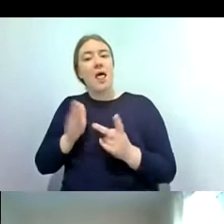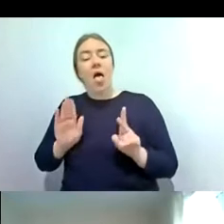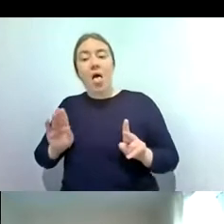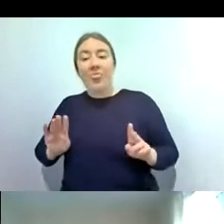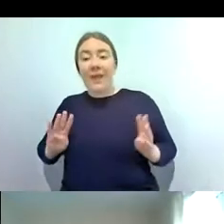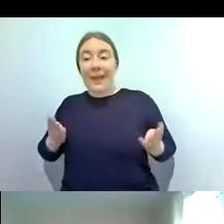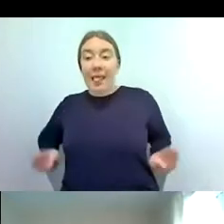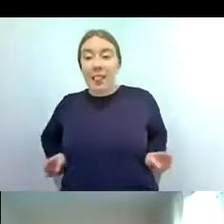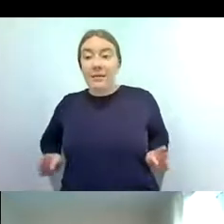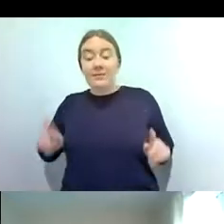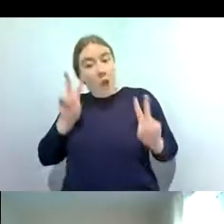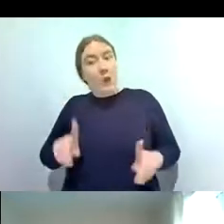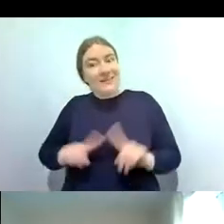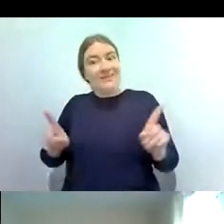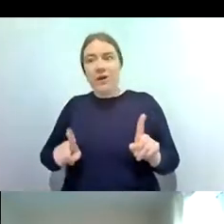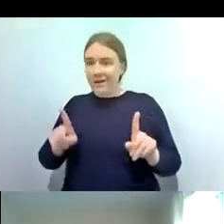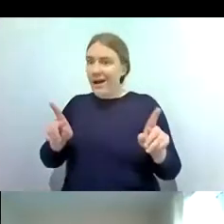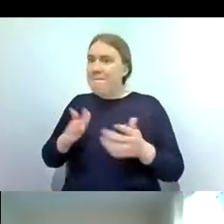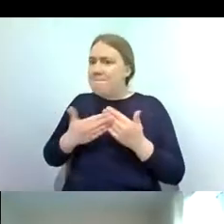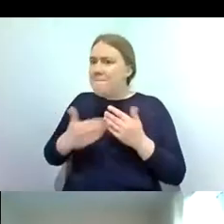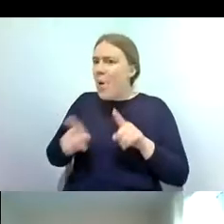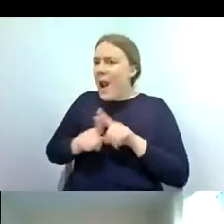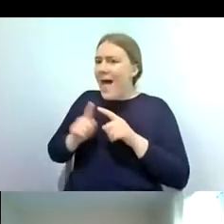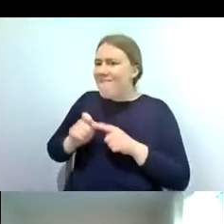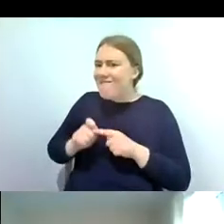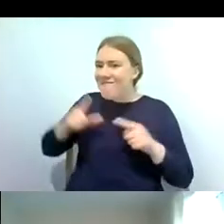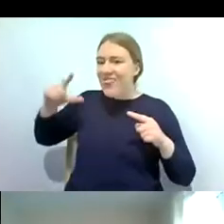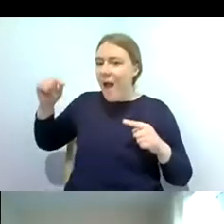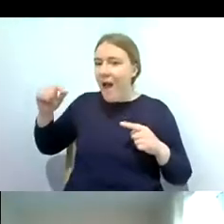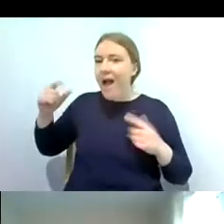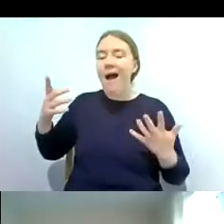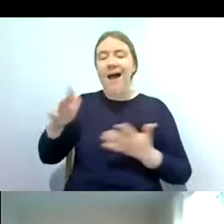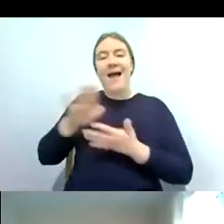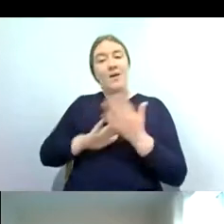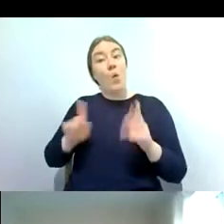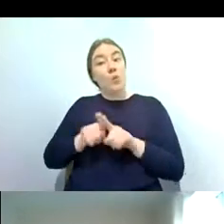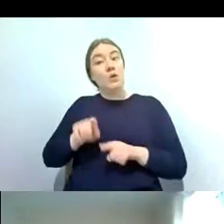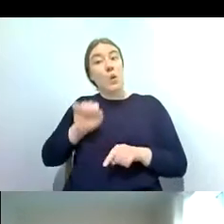they're quite feathery again and they also have a really great feature which is the dark rings